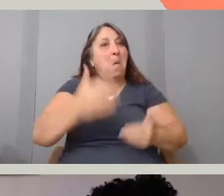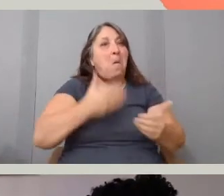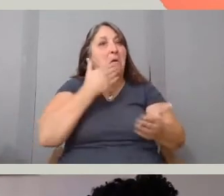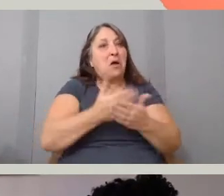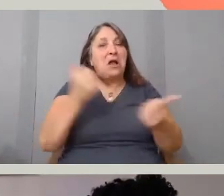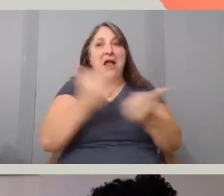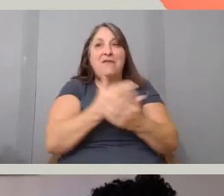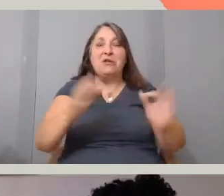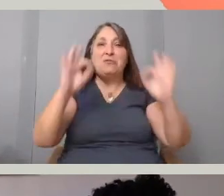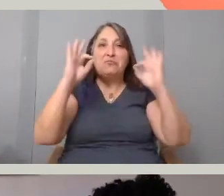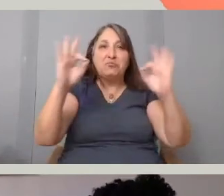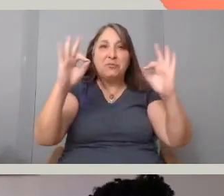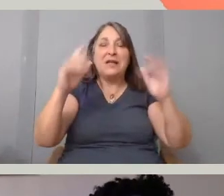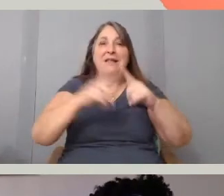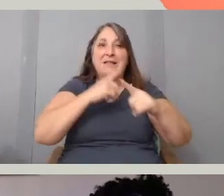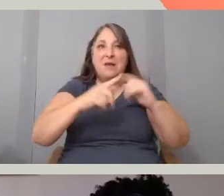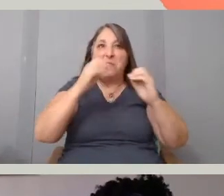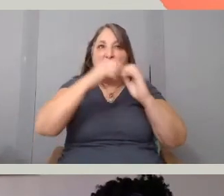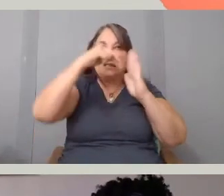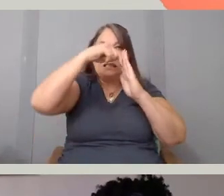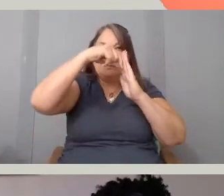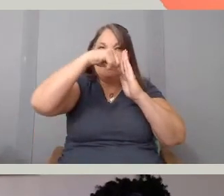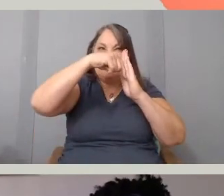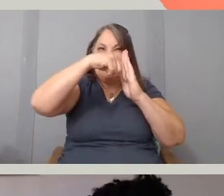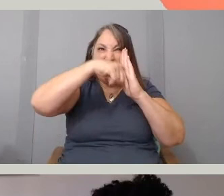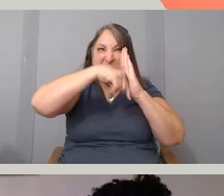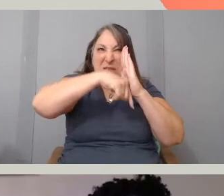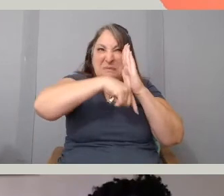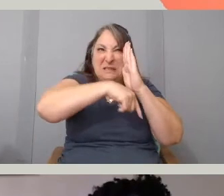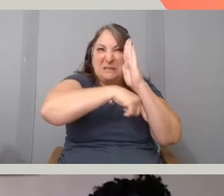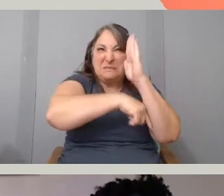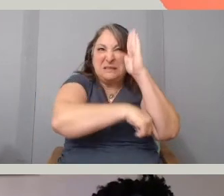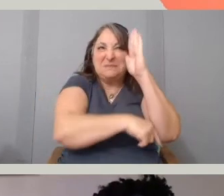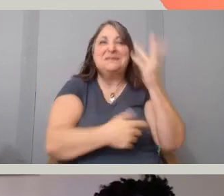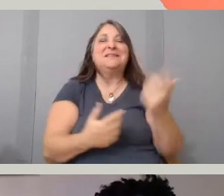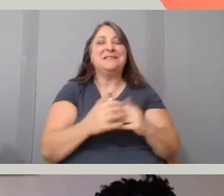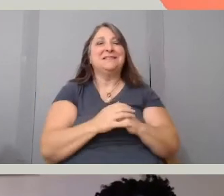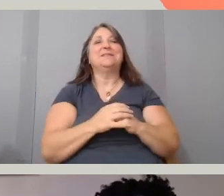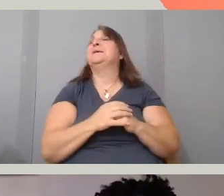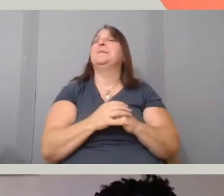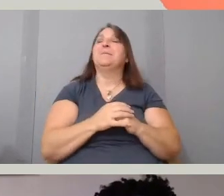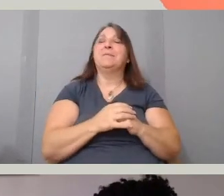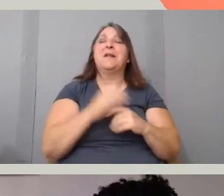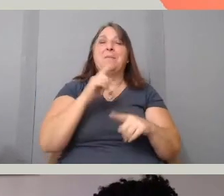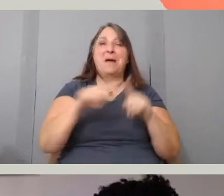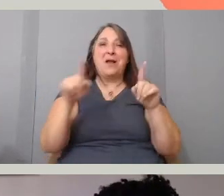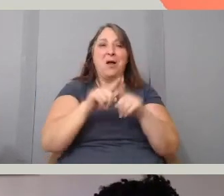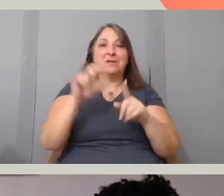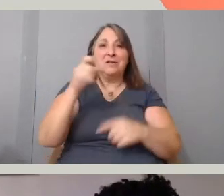And then we kind of get deeper and deeper and deeper and weirder and weirder. But I think also it goes back to Sophia's point about actively listening.